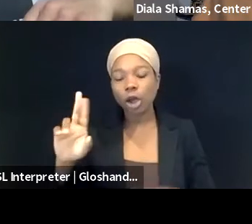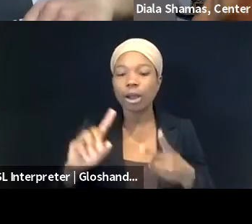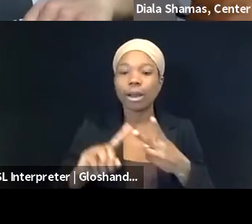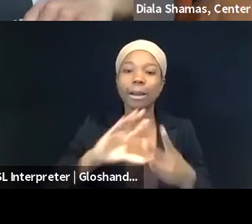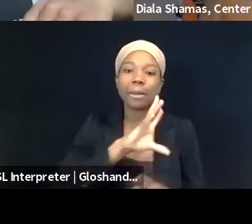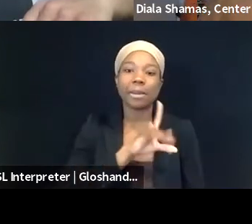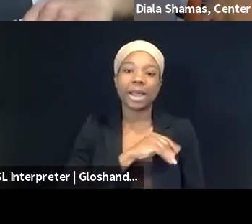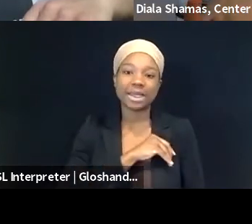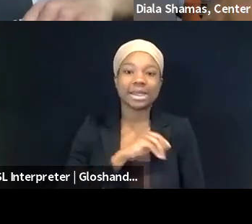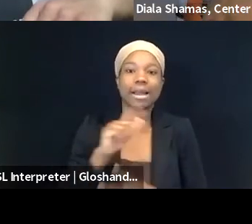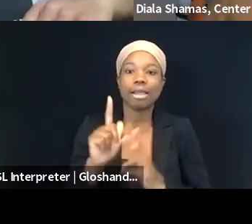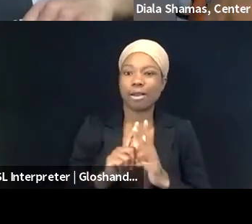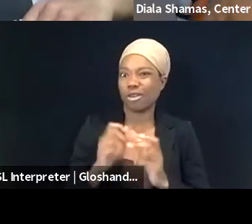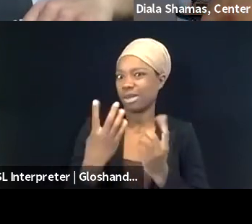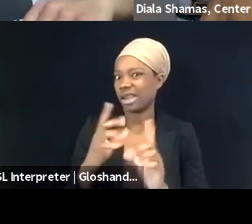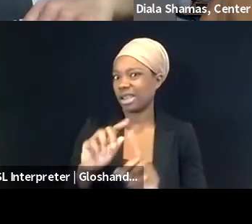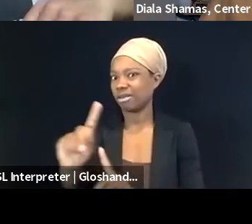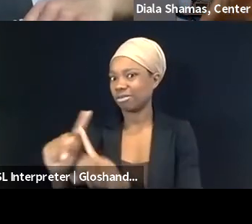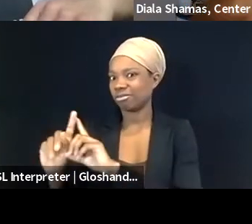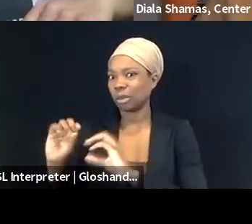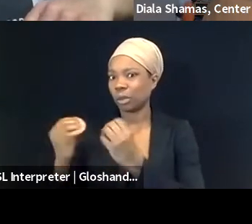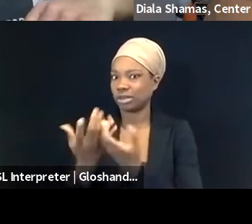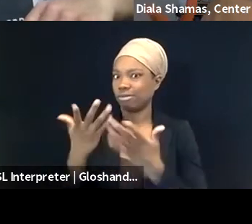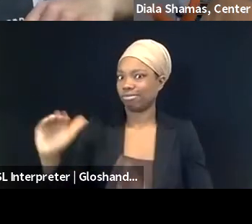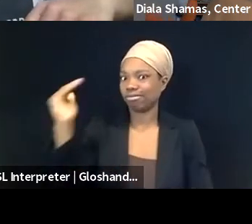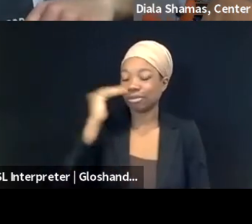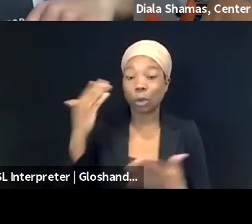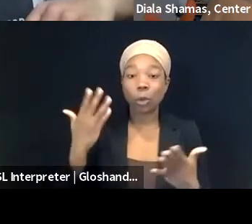working on Palestinian rights, donors who are trying to support Palestinian rights,